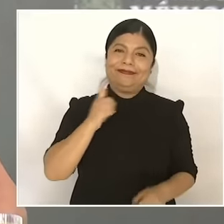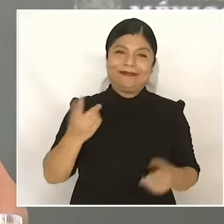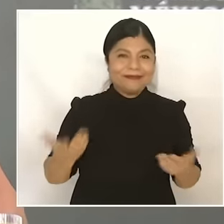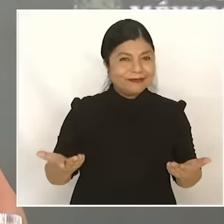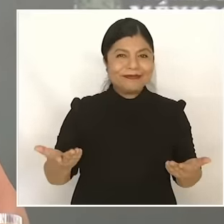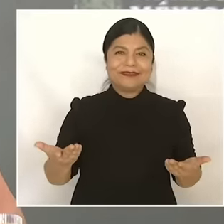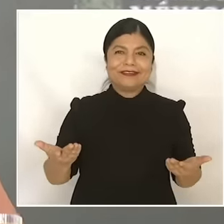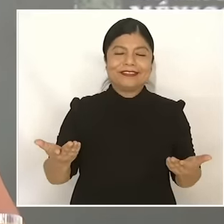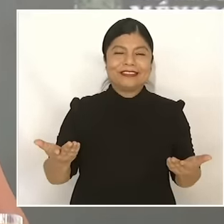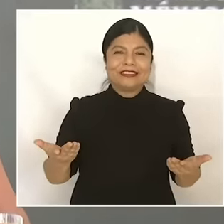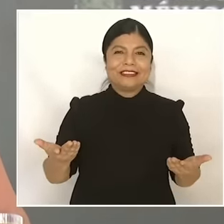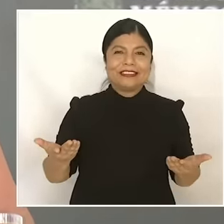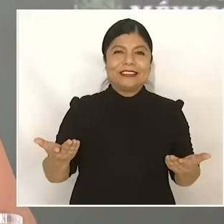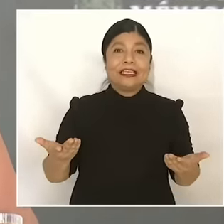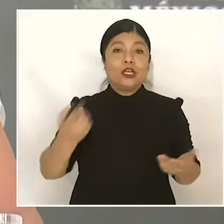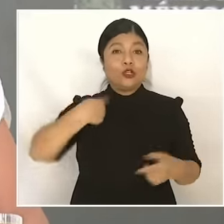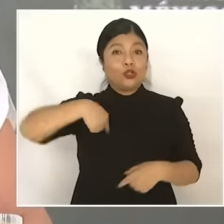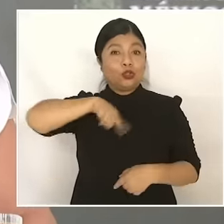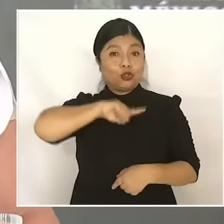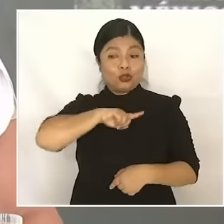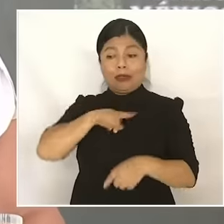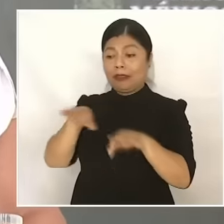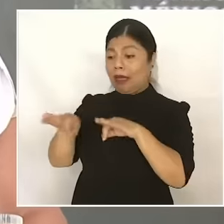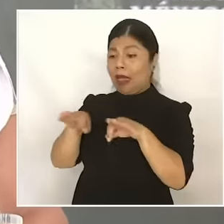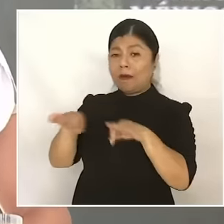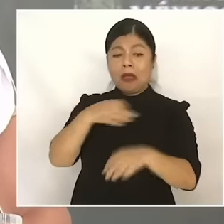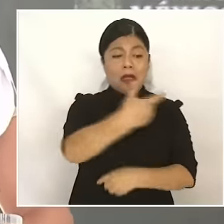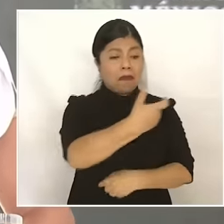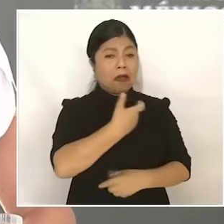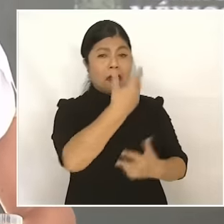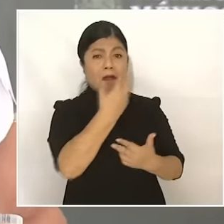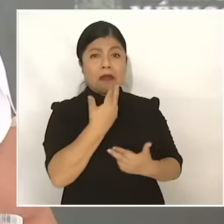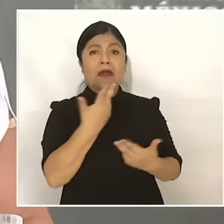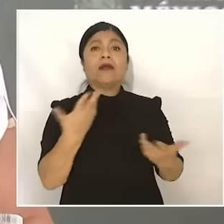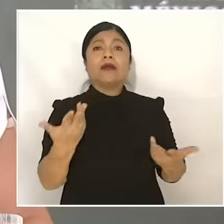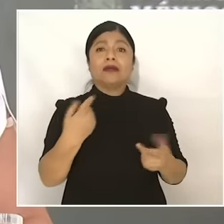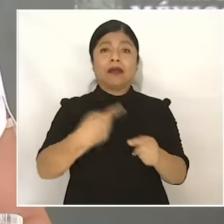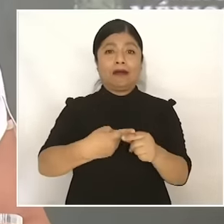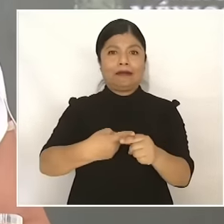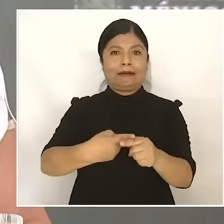recognize that work because since there is going to be a female president for